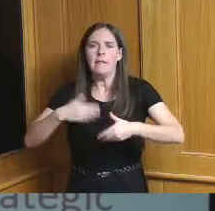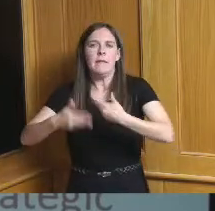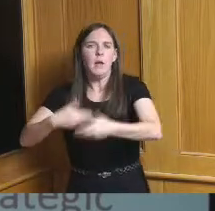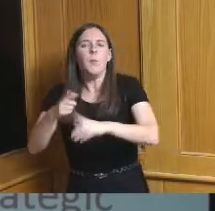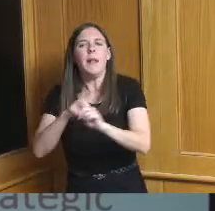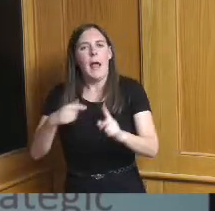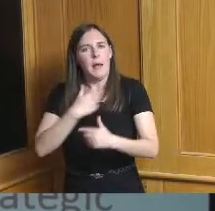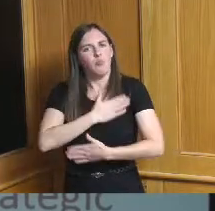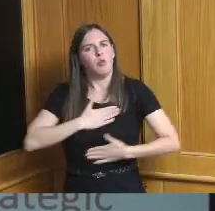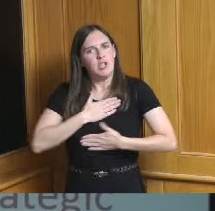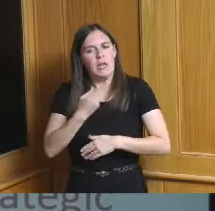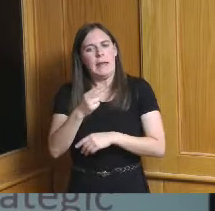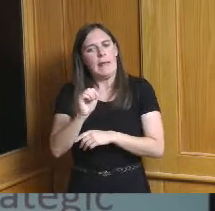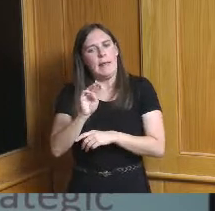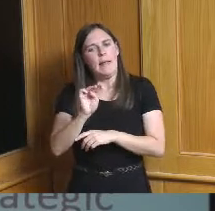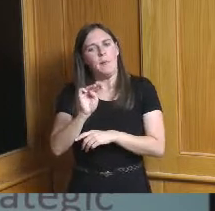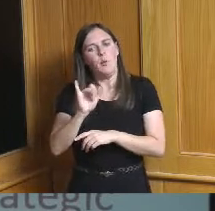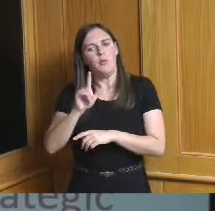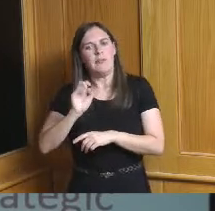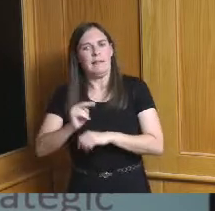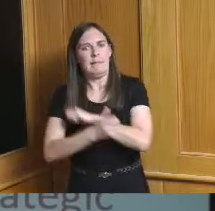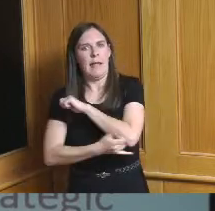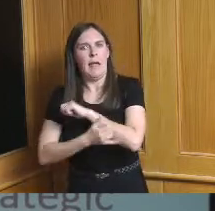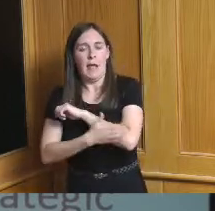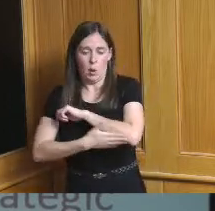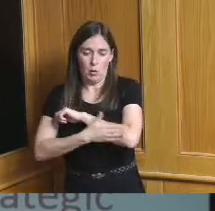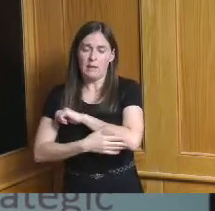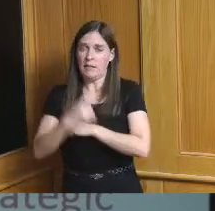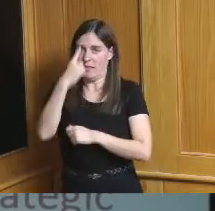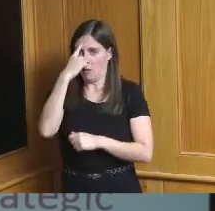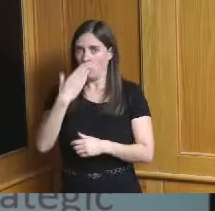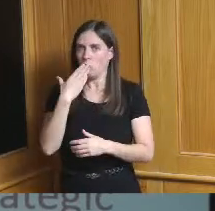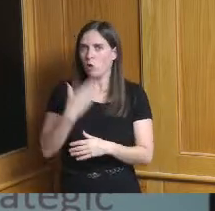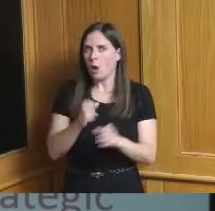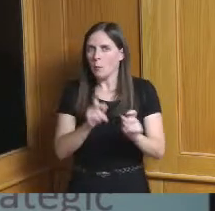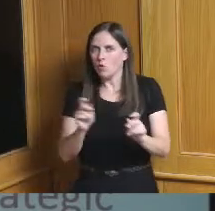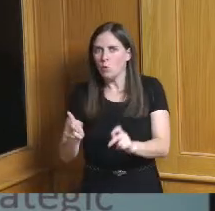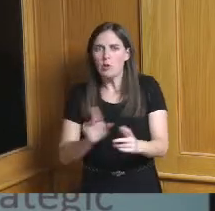takes this as a really good opportunity to step back connect with stakeholders spend